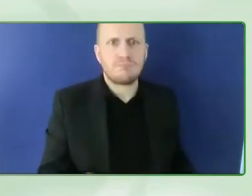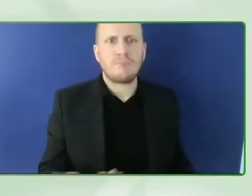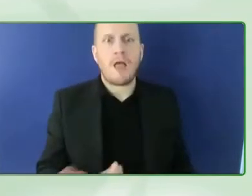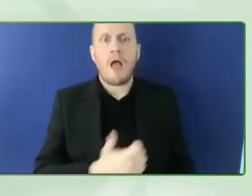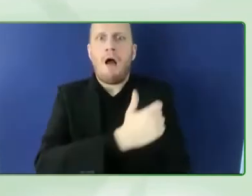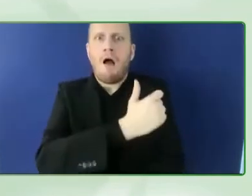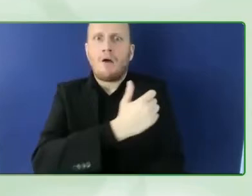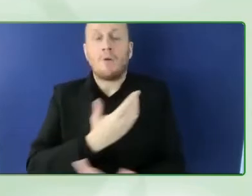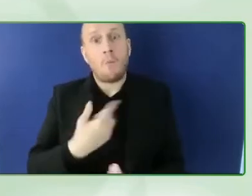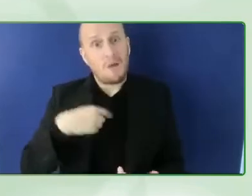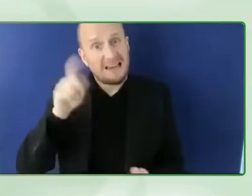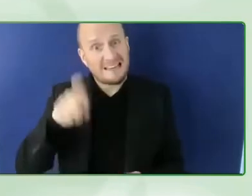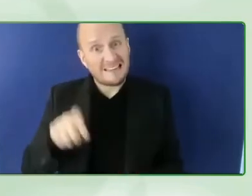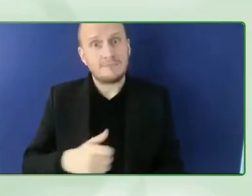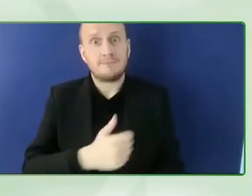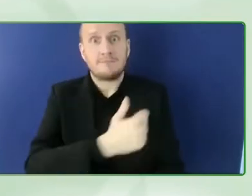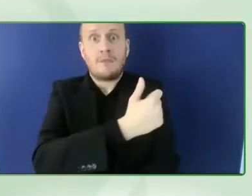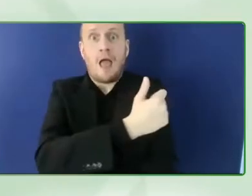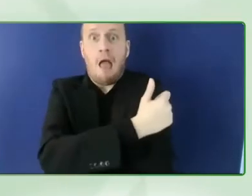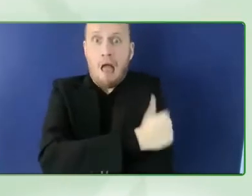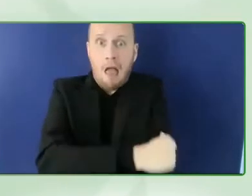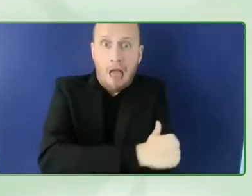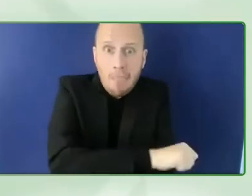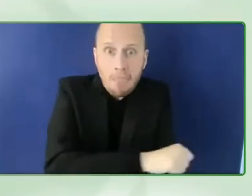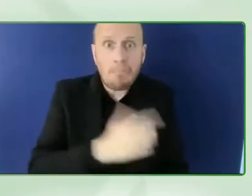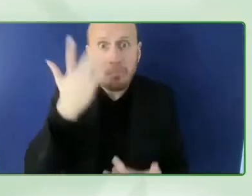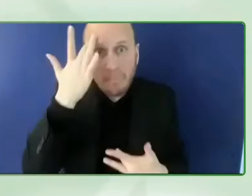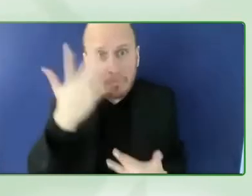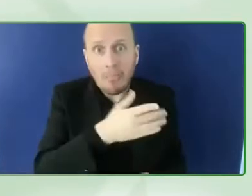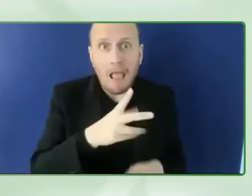relevant to your organization and if you're a large organization that create technology and